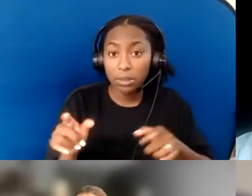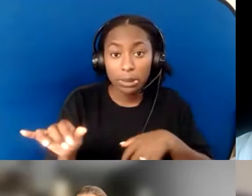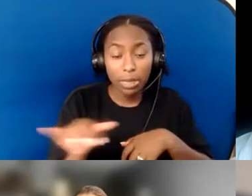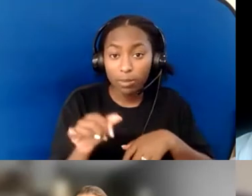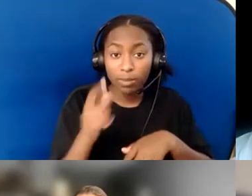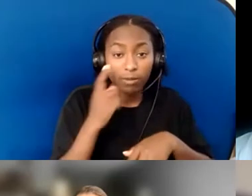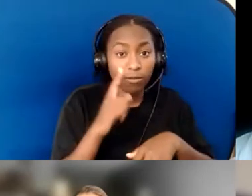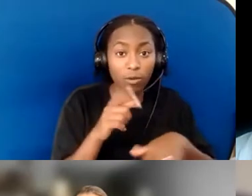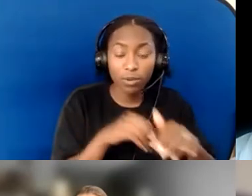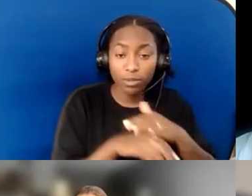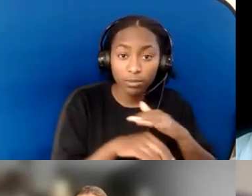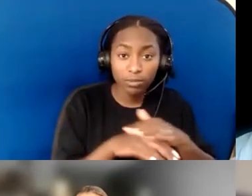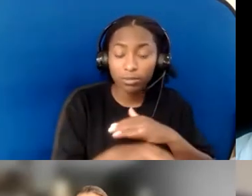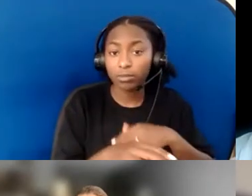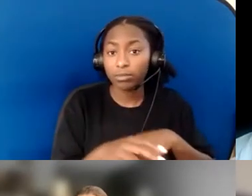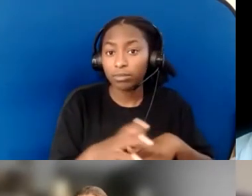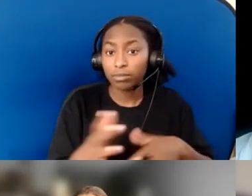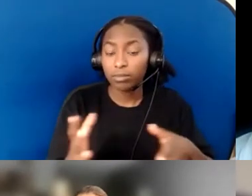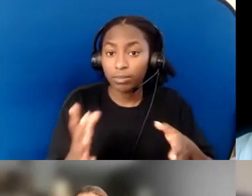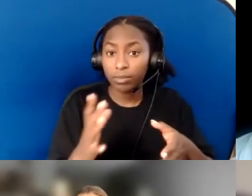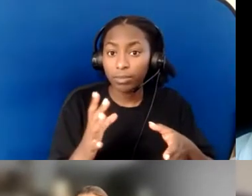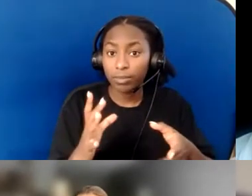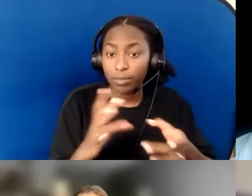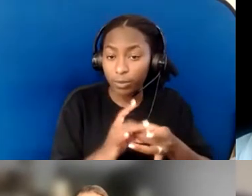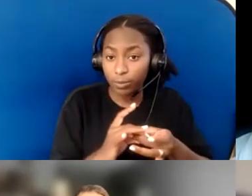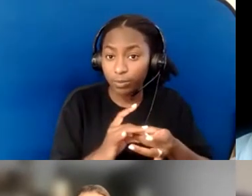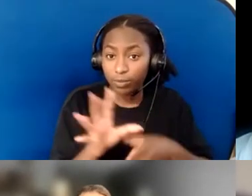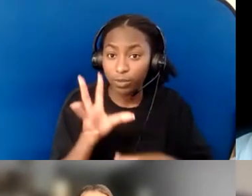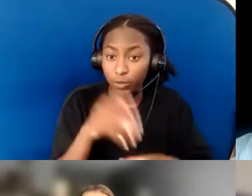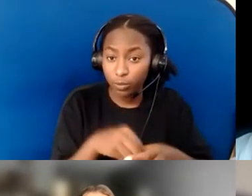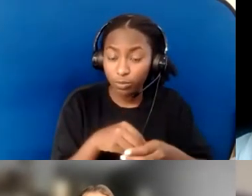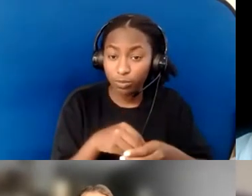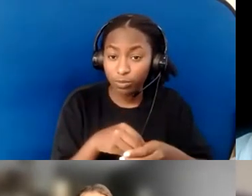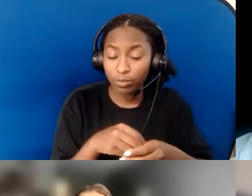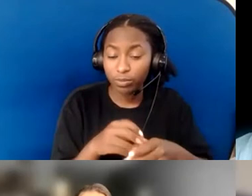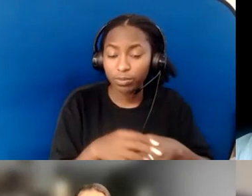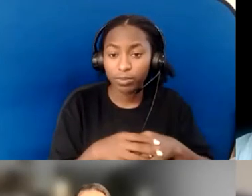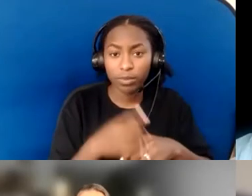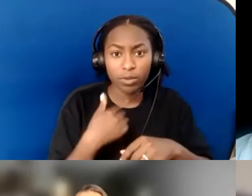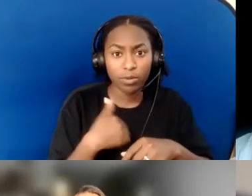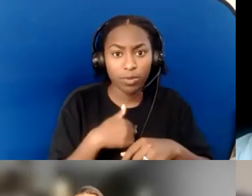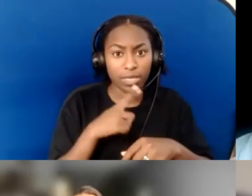and belonging and inclusion ministries. That we're anticipating that our needs change,